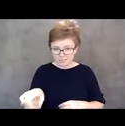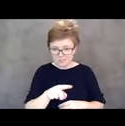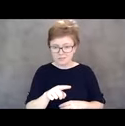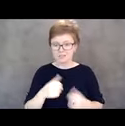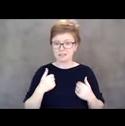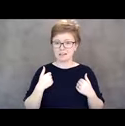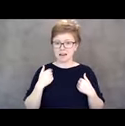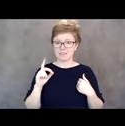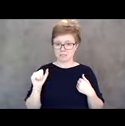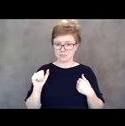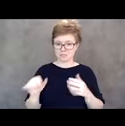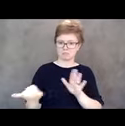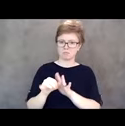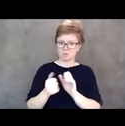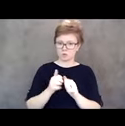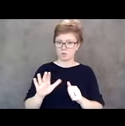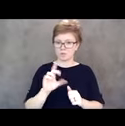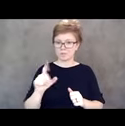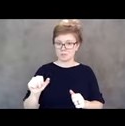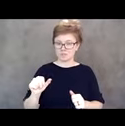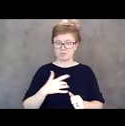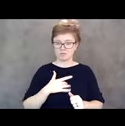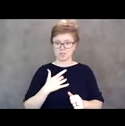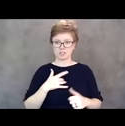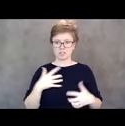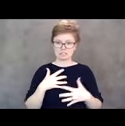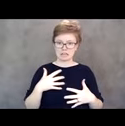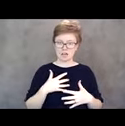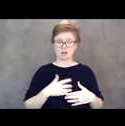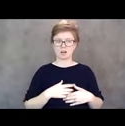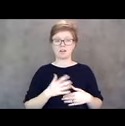and has been scared or feels alone in their fear or, um,